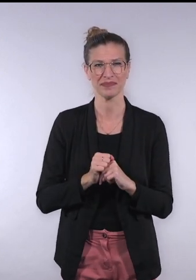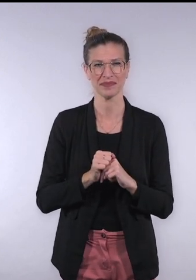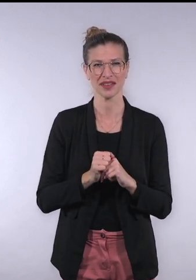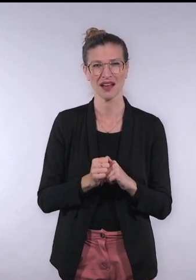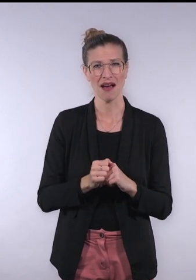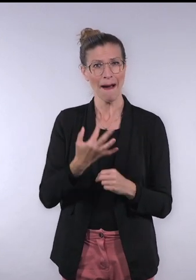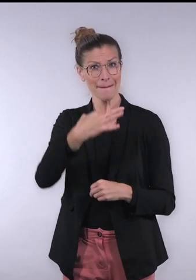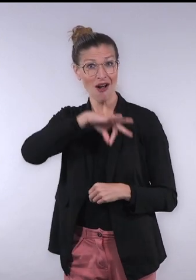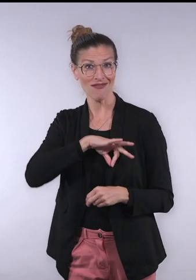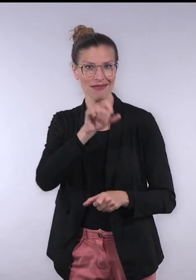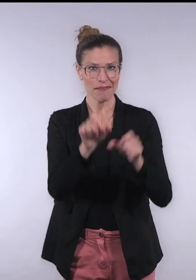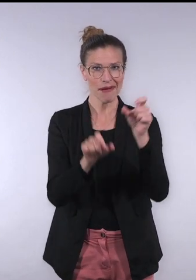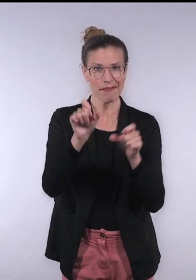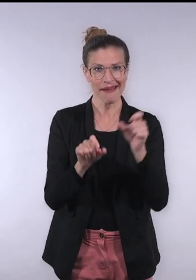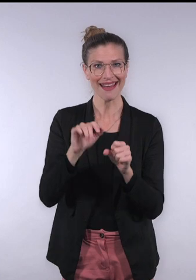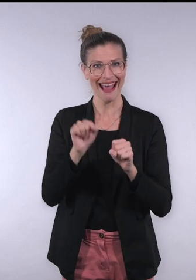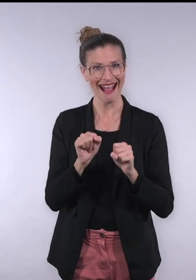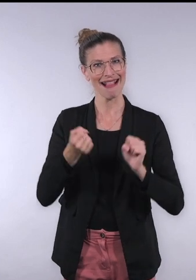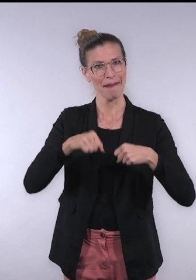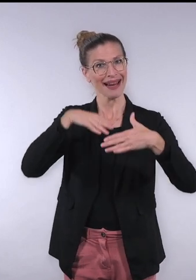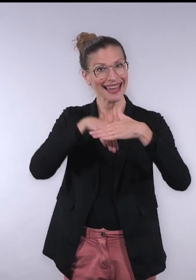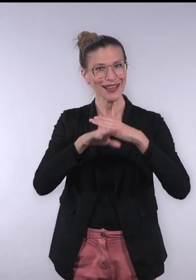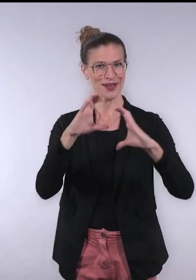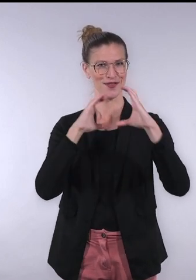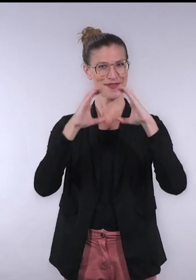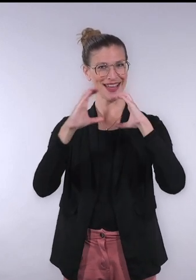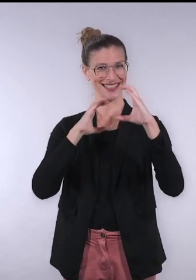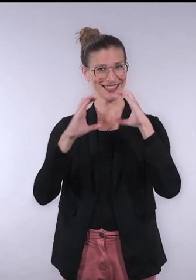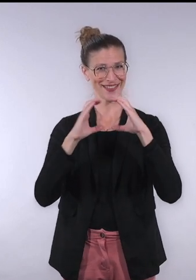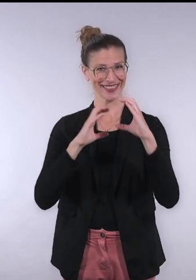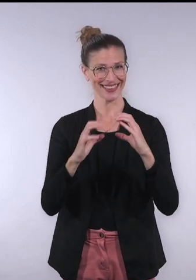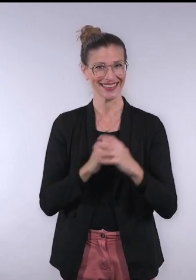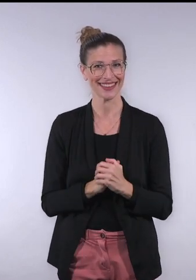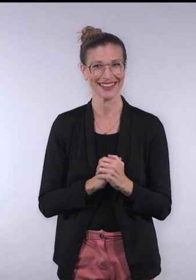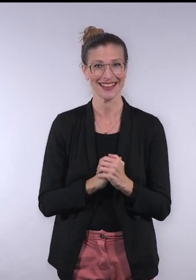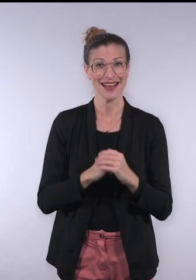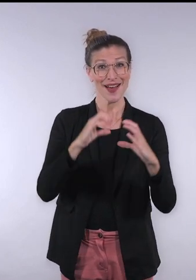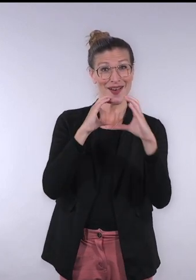All these will help to provide people with the ability to communicate